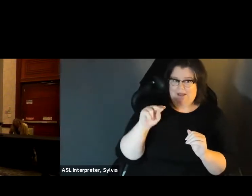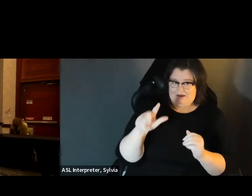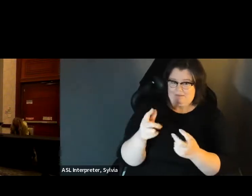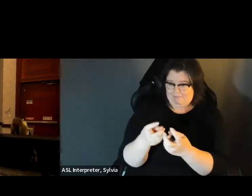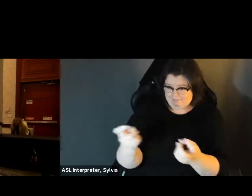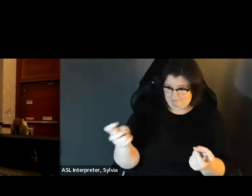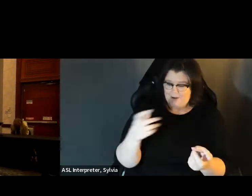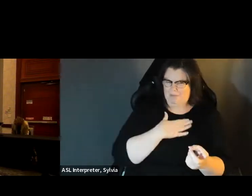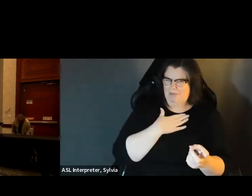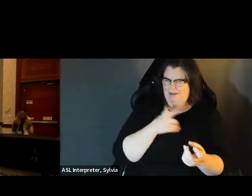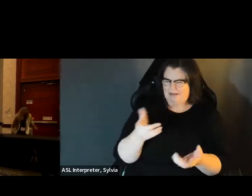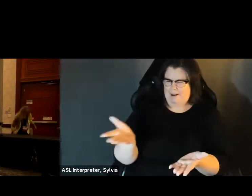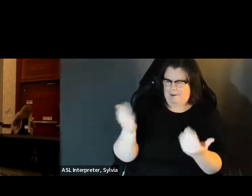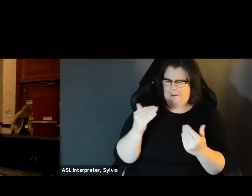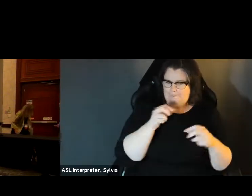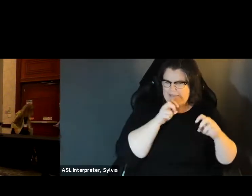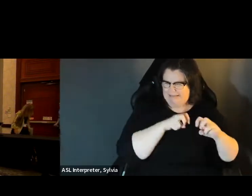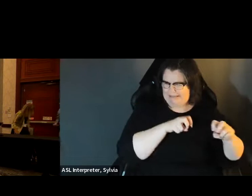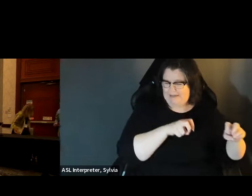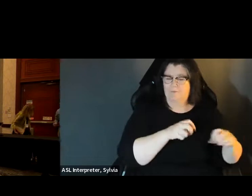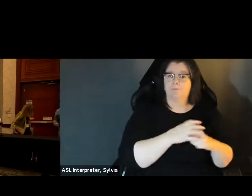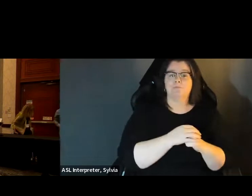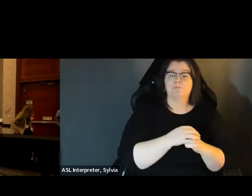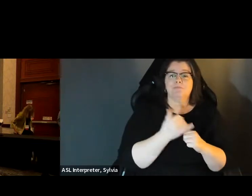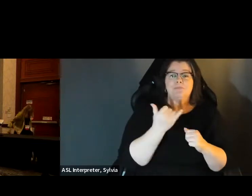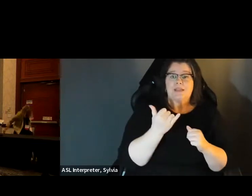the panelists from panel number 2 to come forward while I'd like to thank our panelists for this particular panel, as well as Juliet, and thank you so much, and I'd like to also ask the panelists from Panel number 2 to come forward to while I introduce the next panel, so our next panel, is titled nothing about us